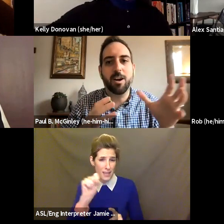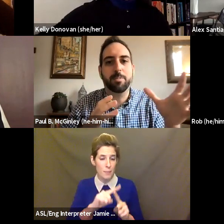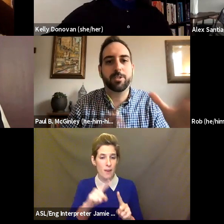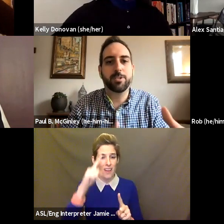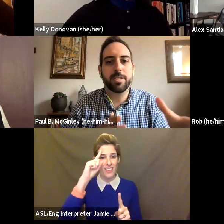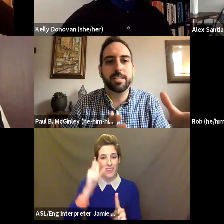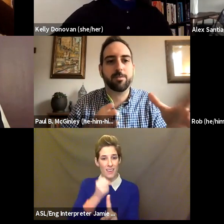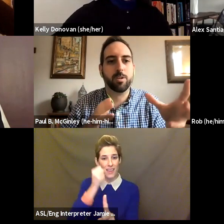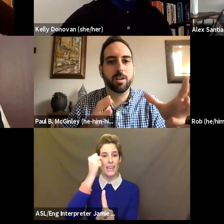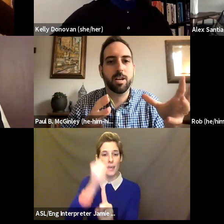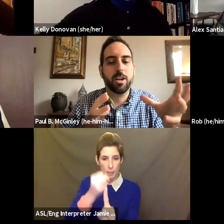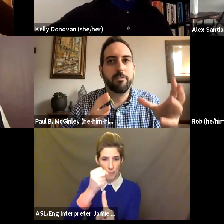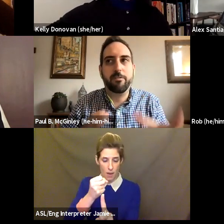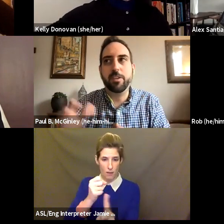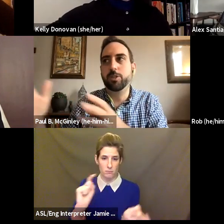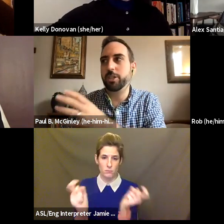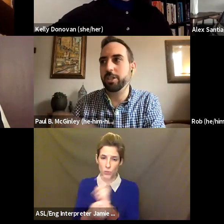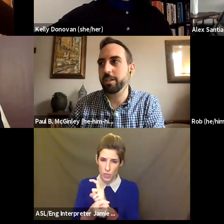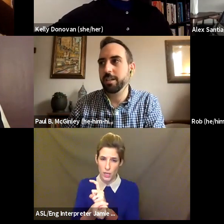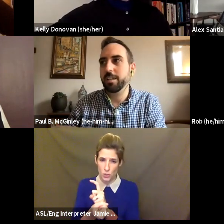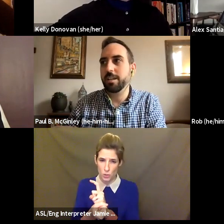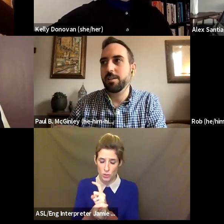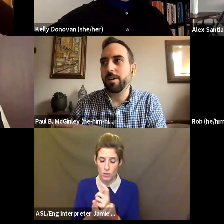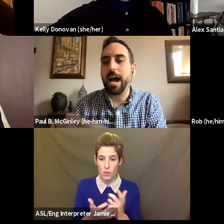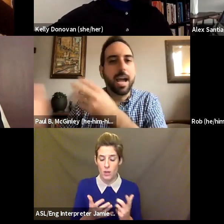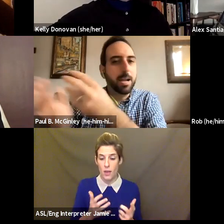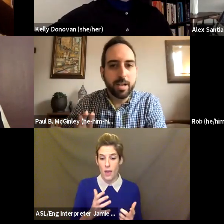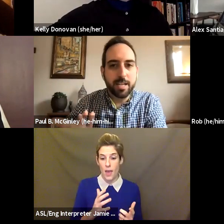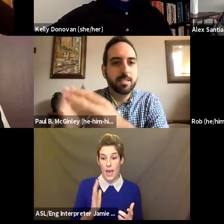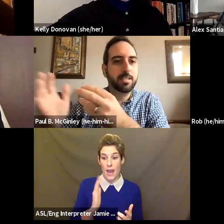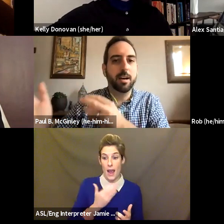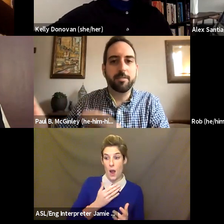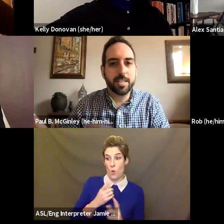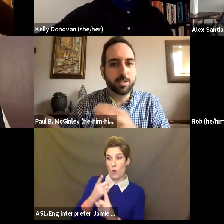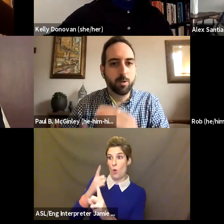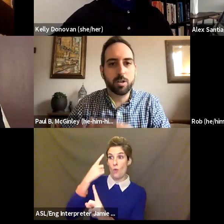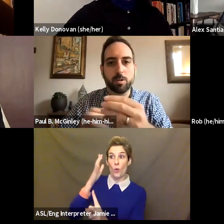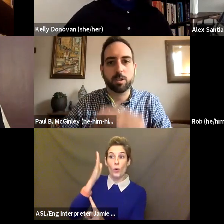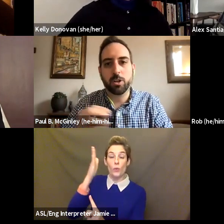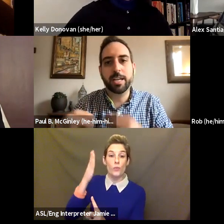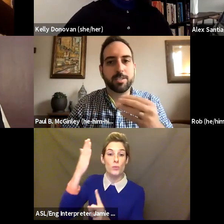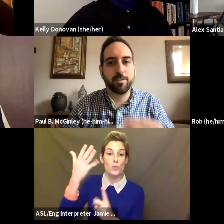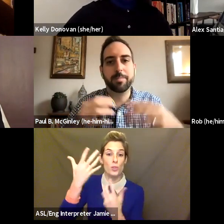opportunity for future hybrids of this work or learnings from